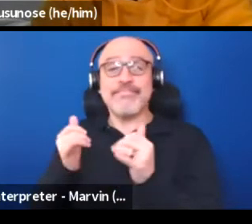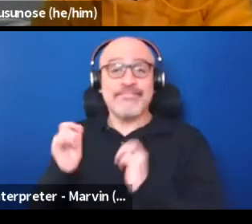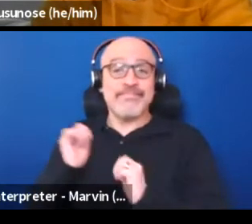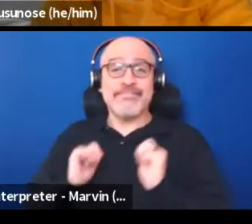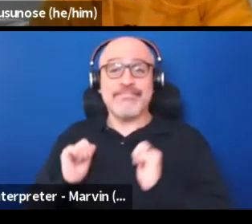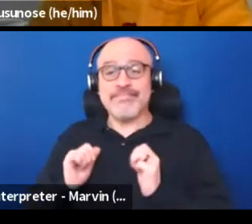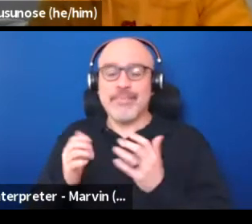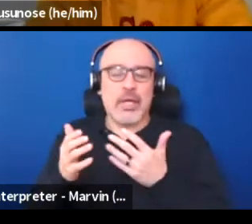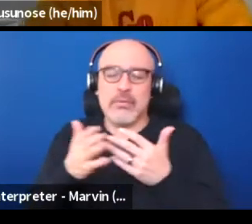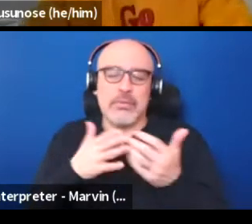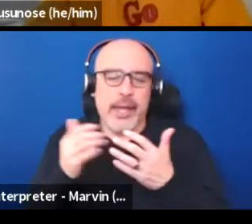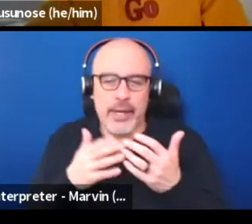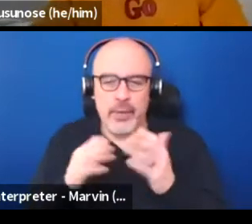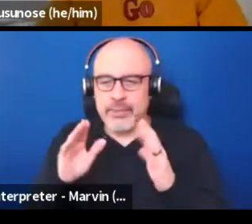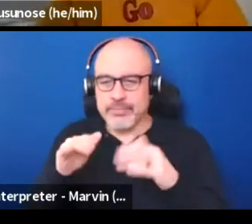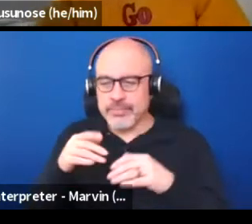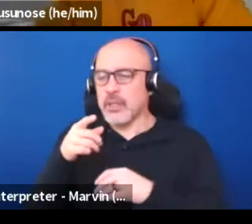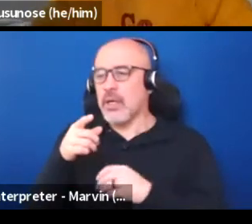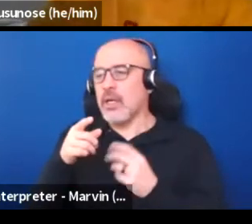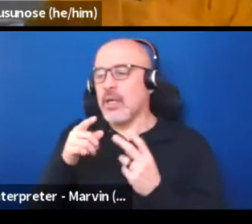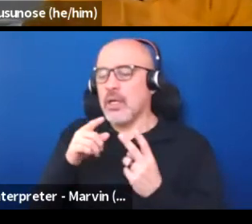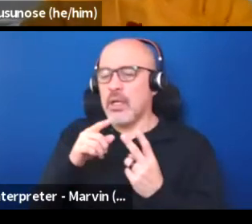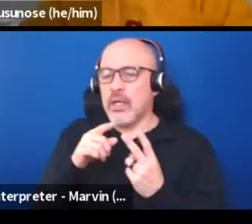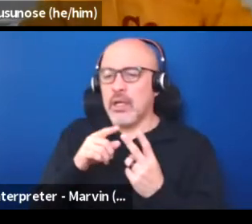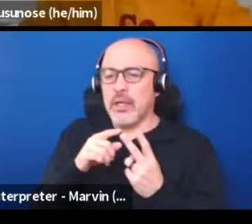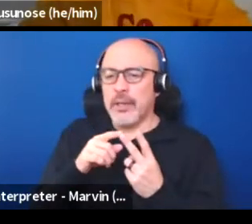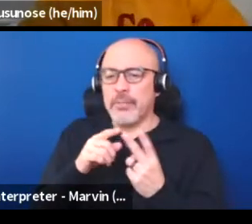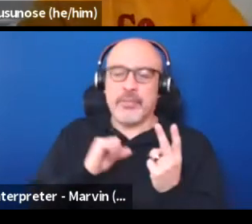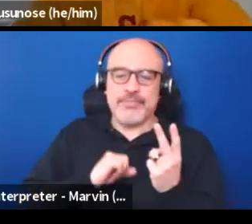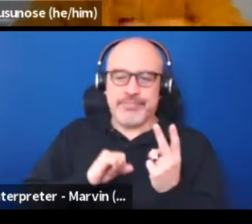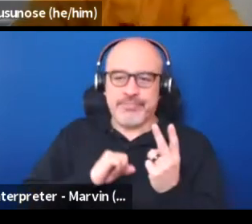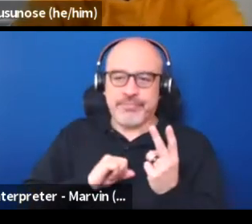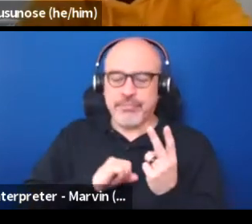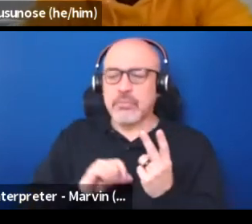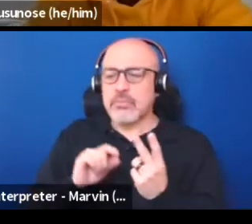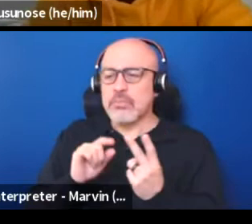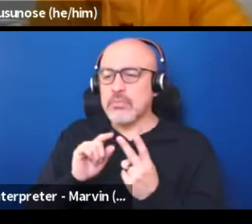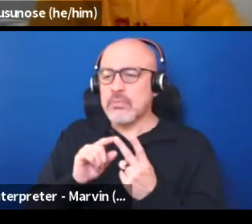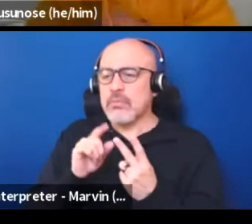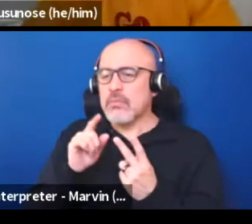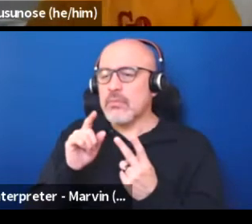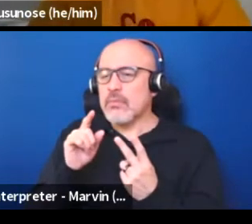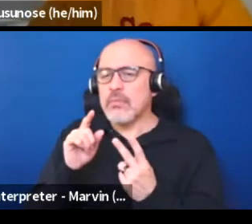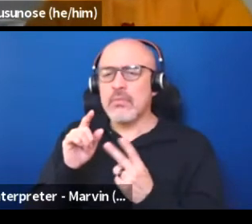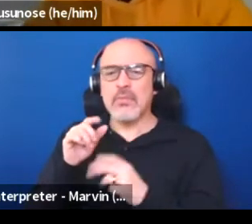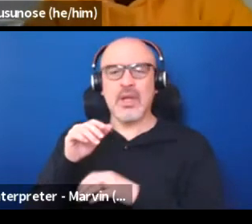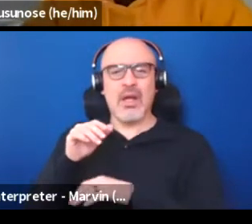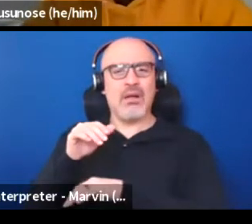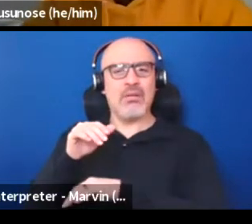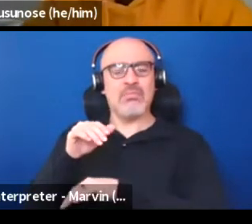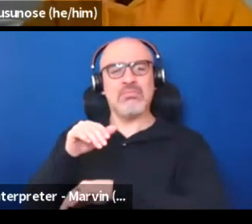And then the other thing was how about evenings that are more like open mic